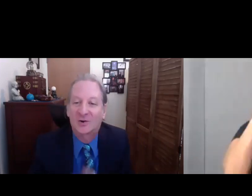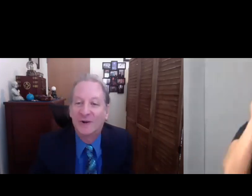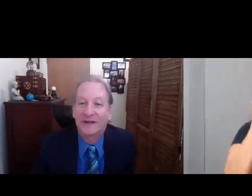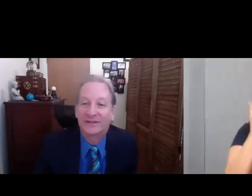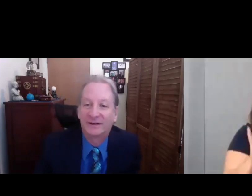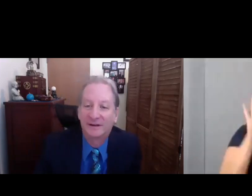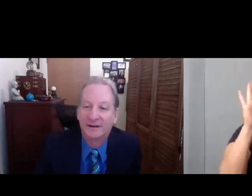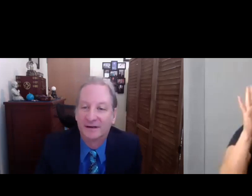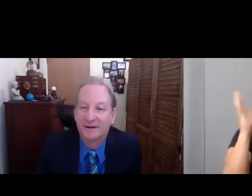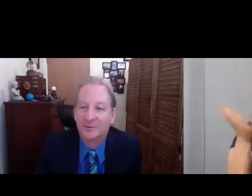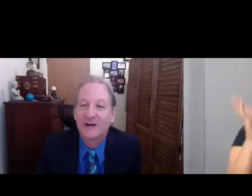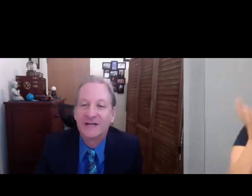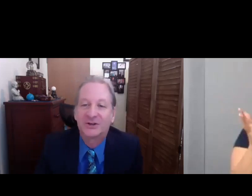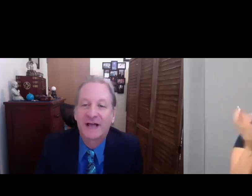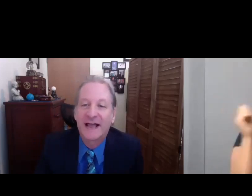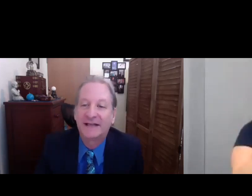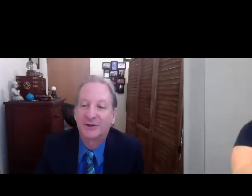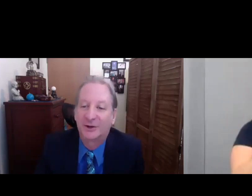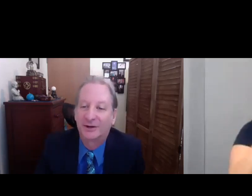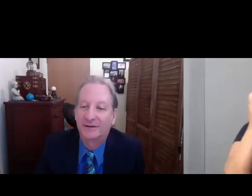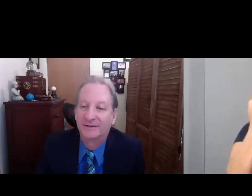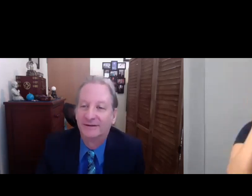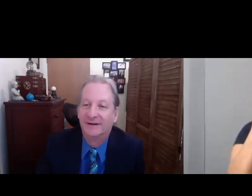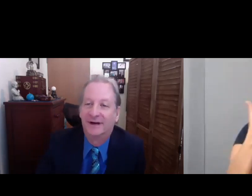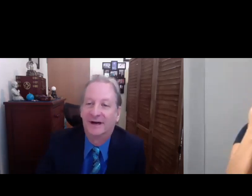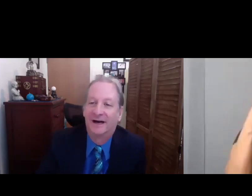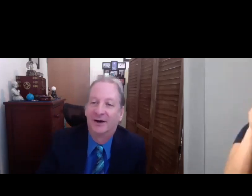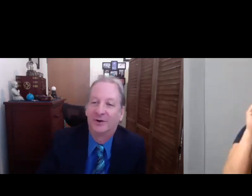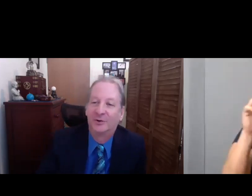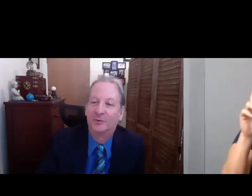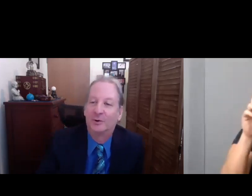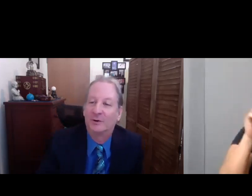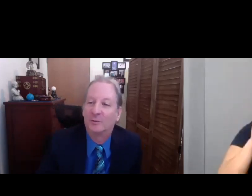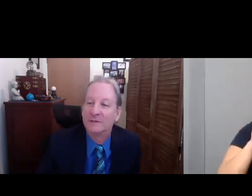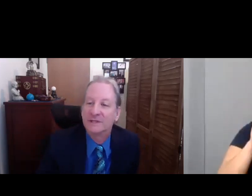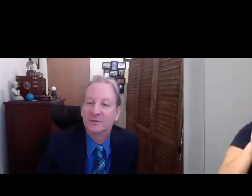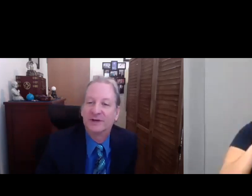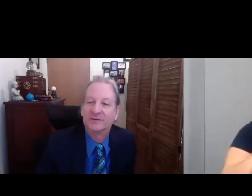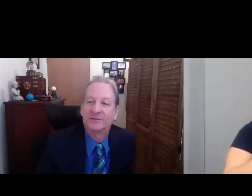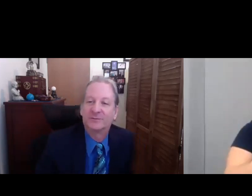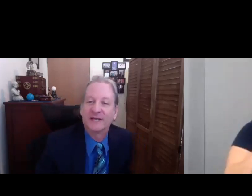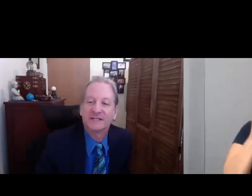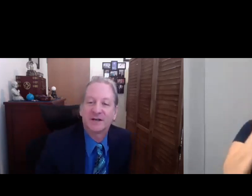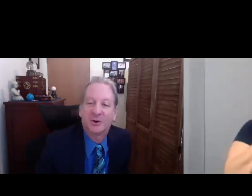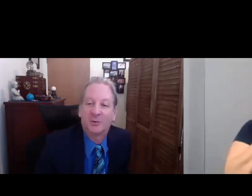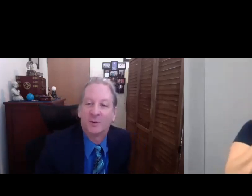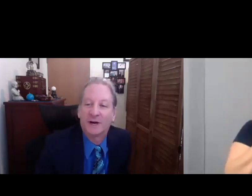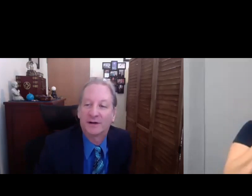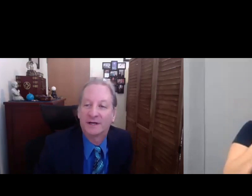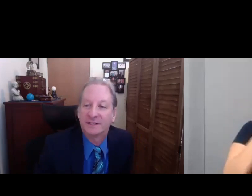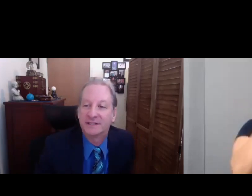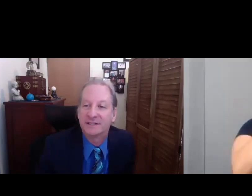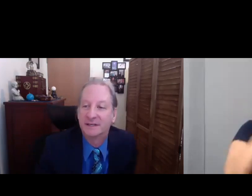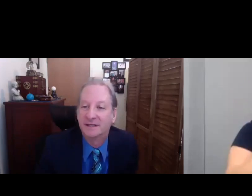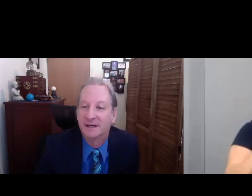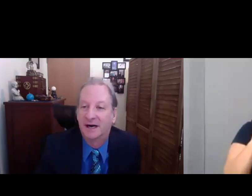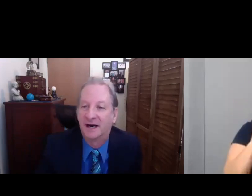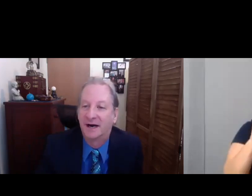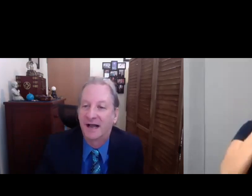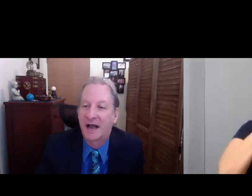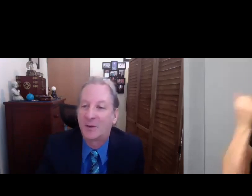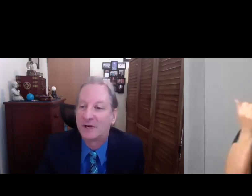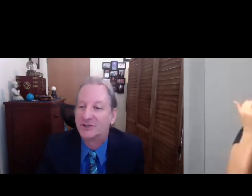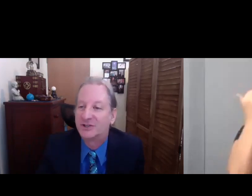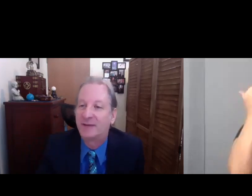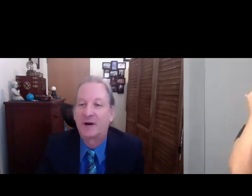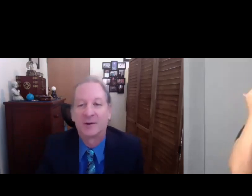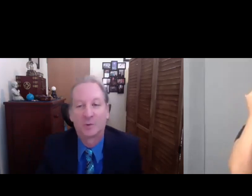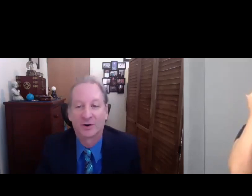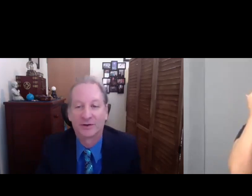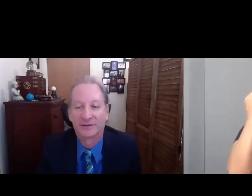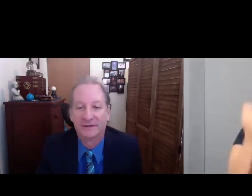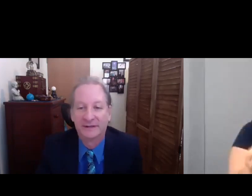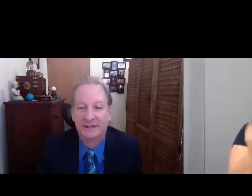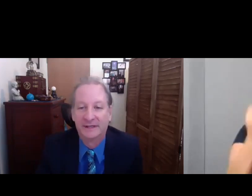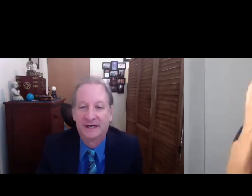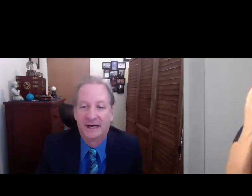Scott, where do you get your inspiration uh who was the winner for Best Awareness, How Much Am I Worth.